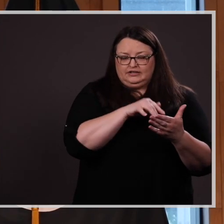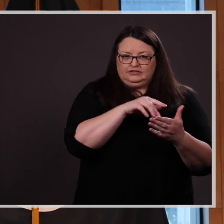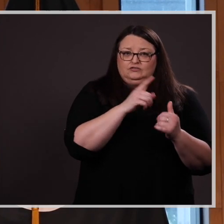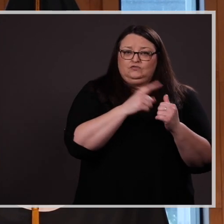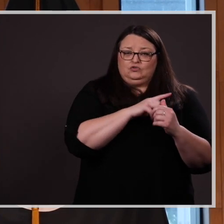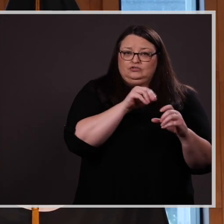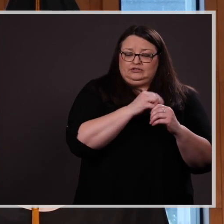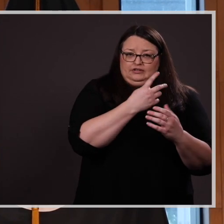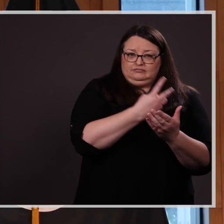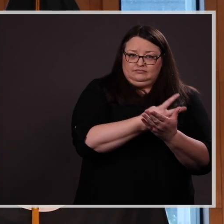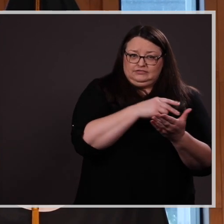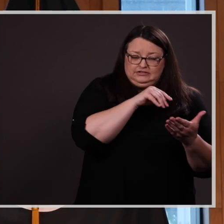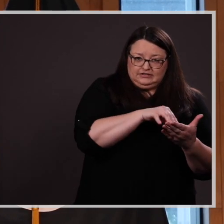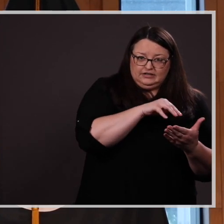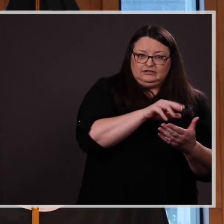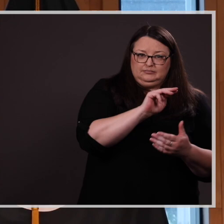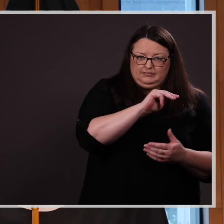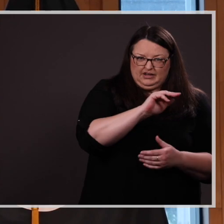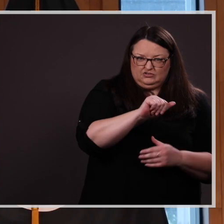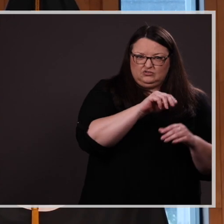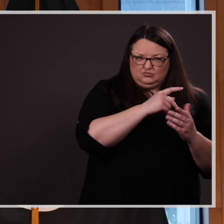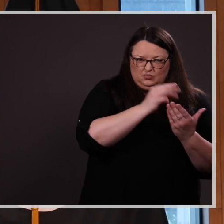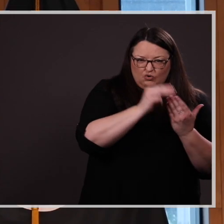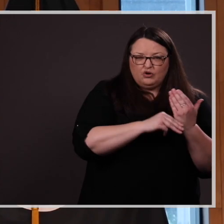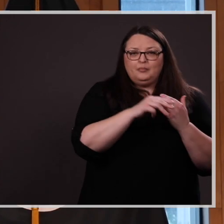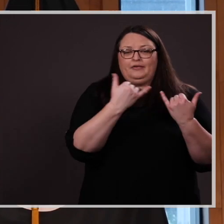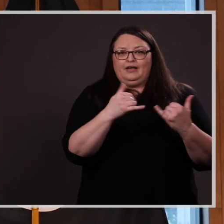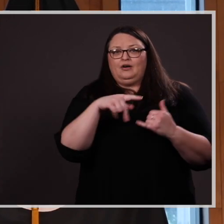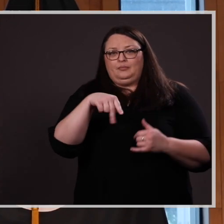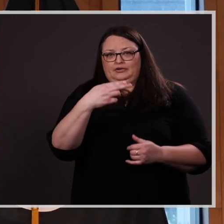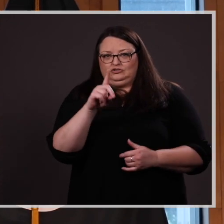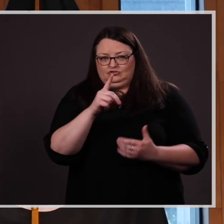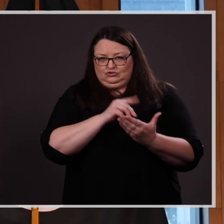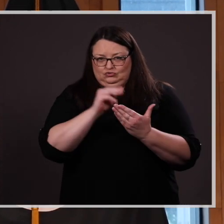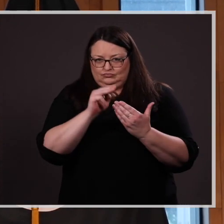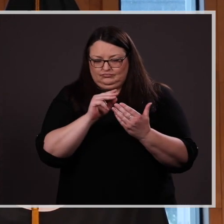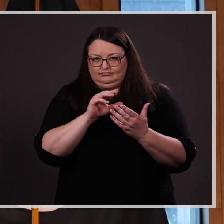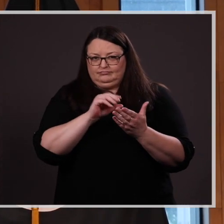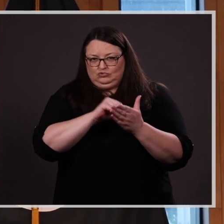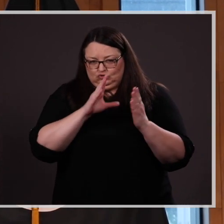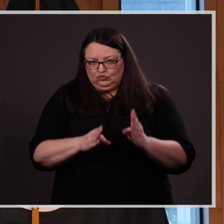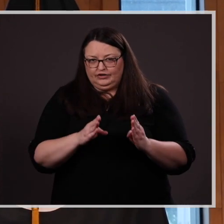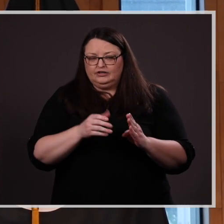a doctoral student. Her nominators detailed her accomplishments as a scholar, teacher,